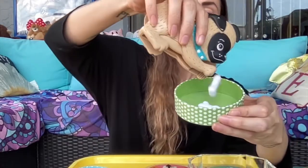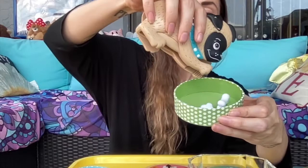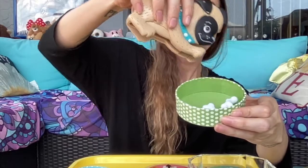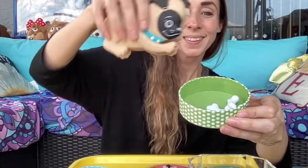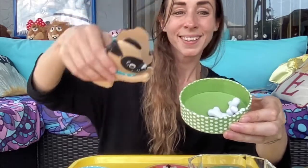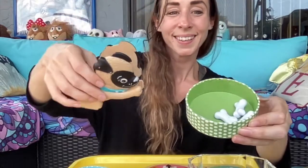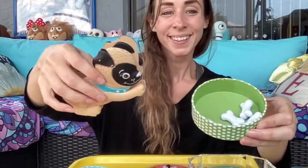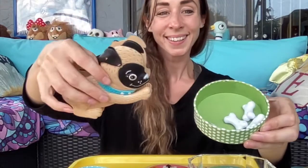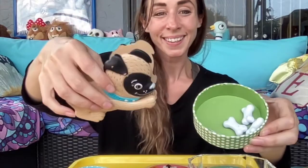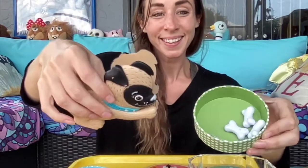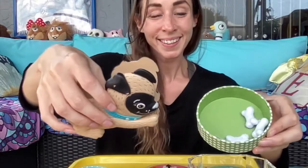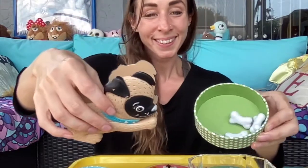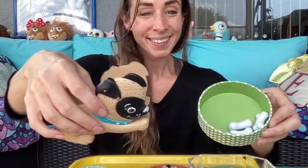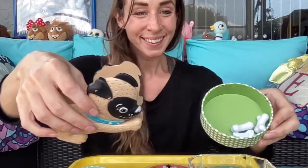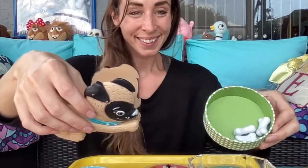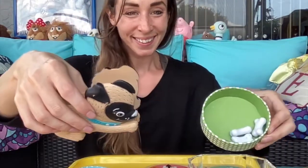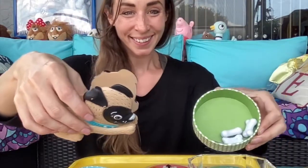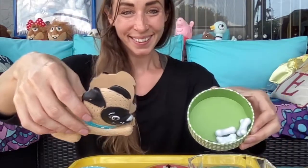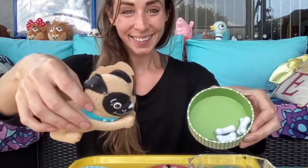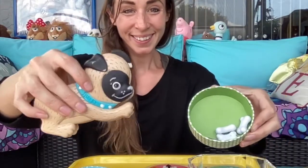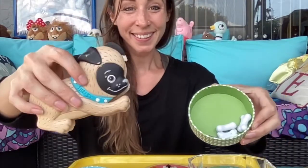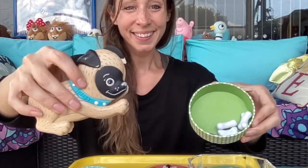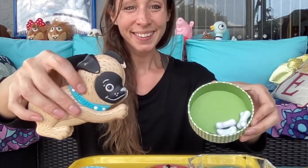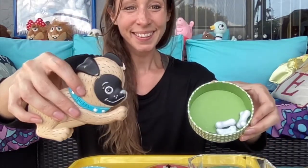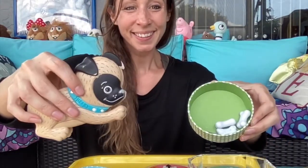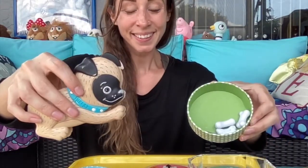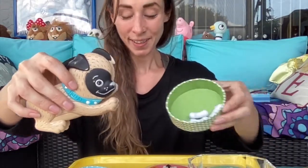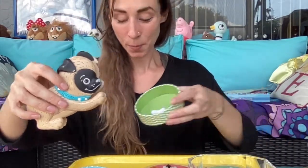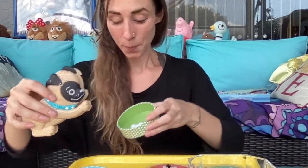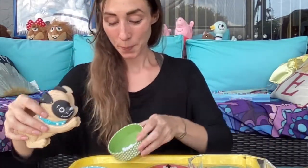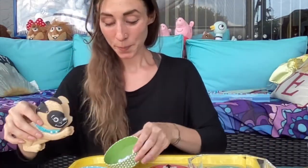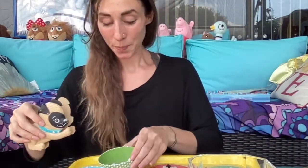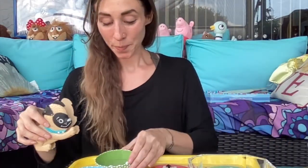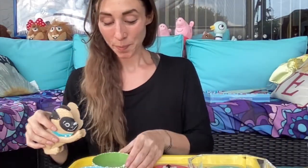three!